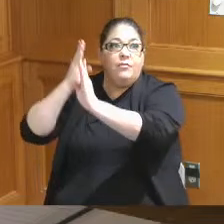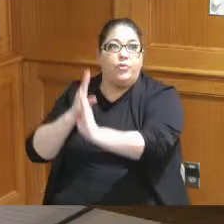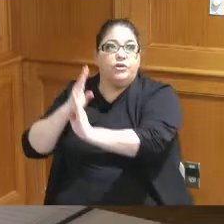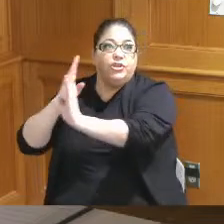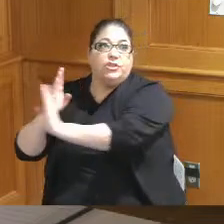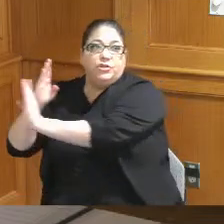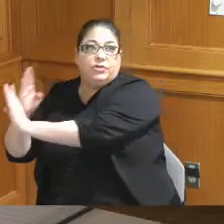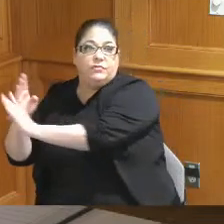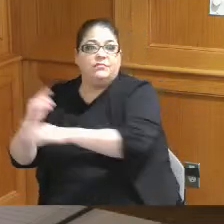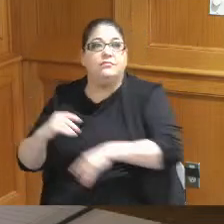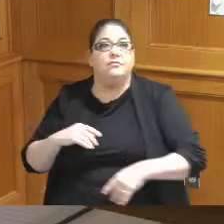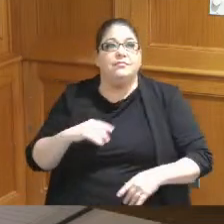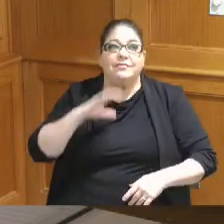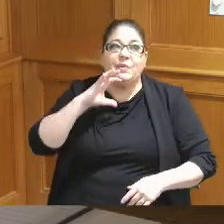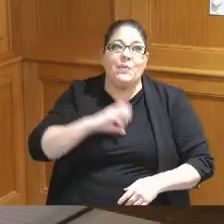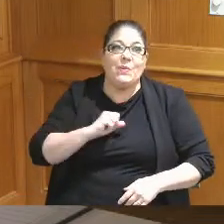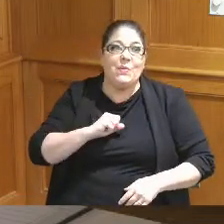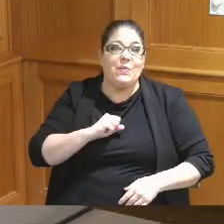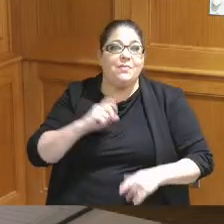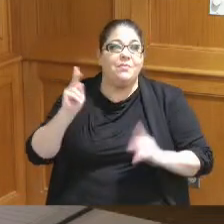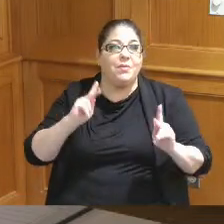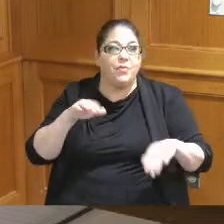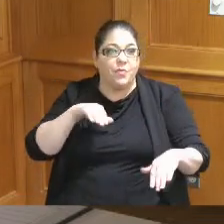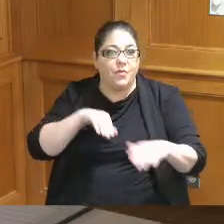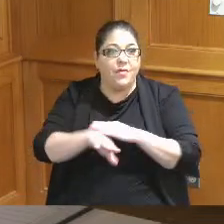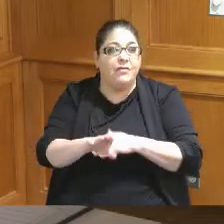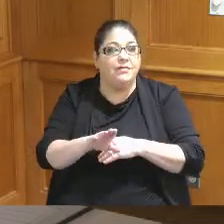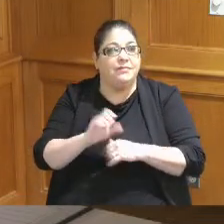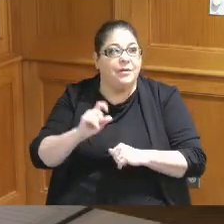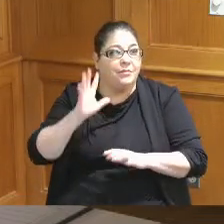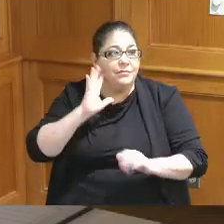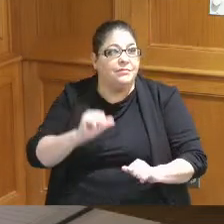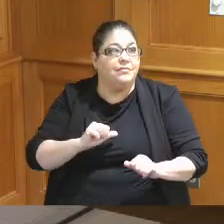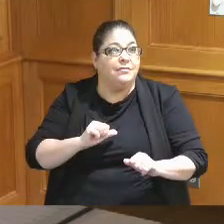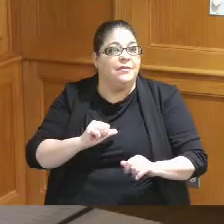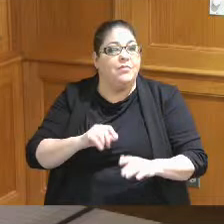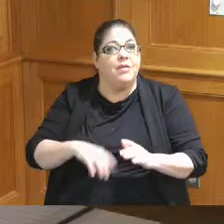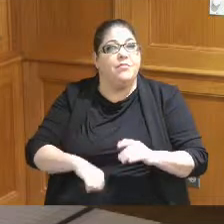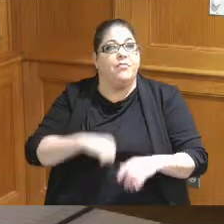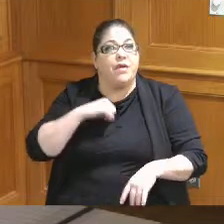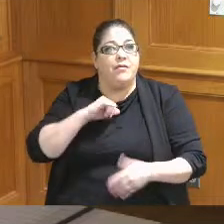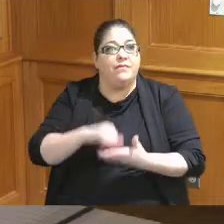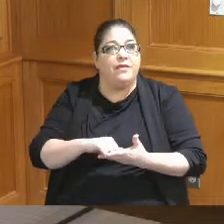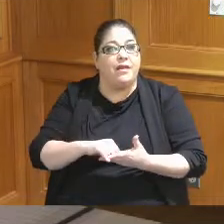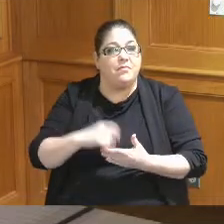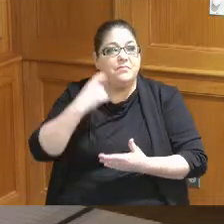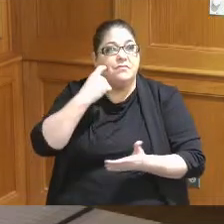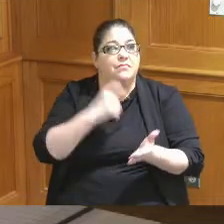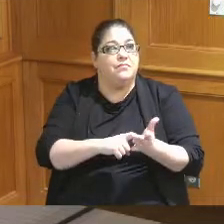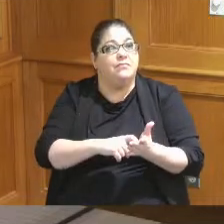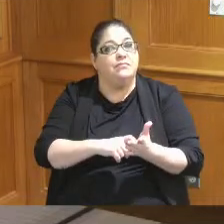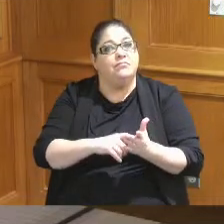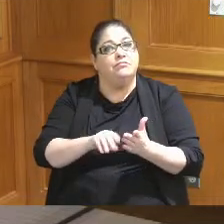sure that people walk into this building that they're not going to be proud of but they're going to recognize that we spent a lot of money and it reflects in the improvements